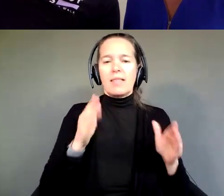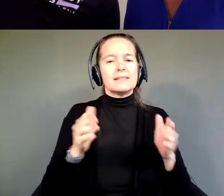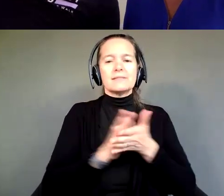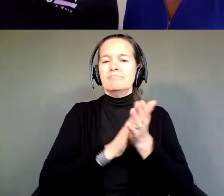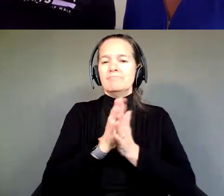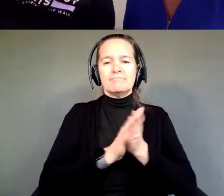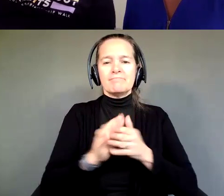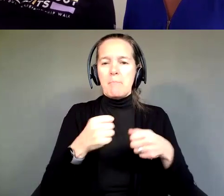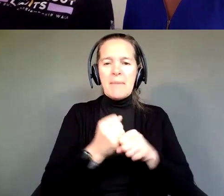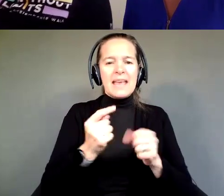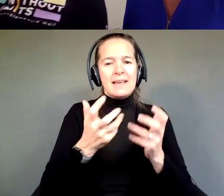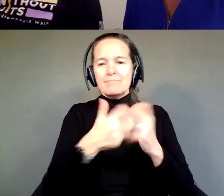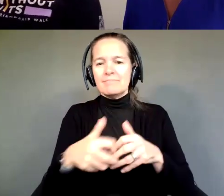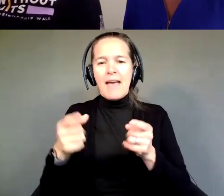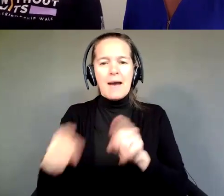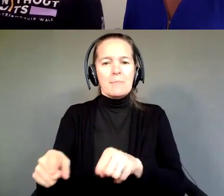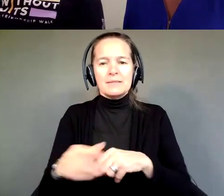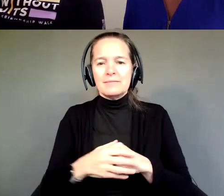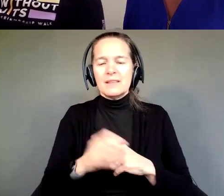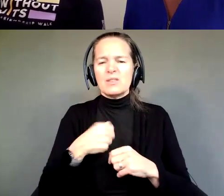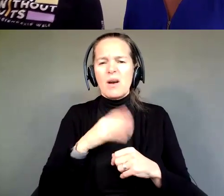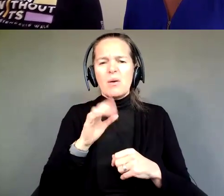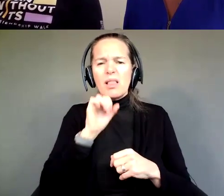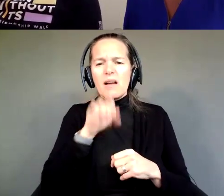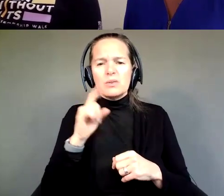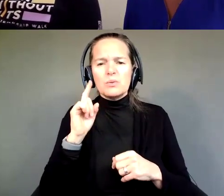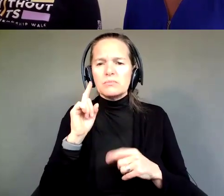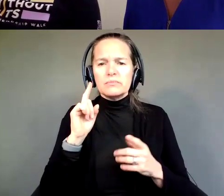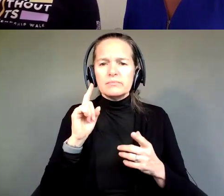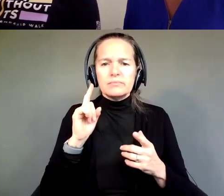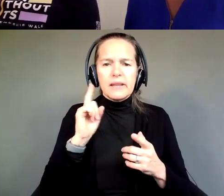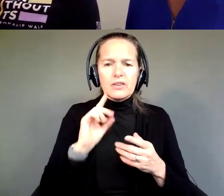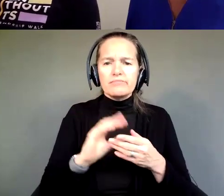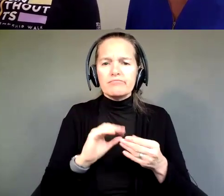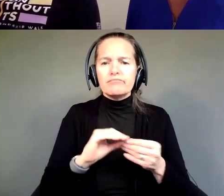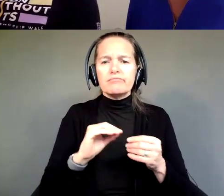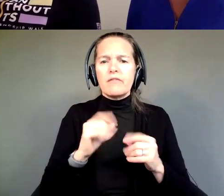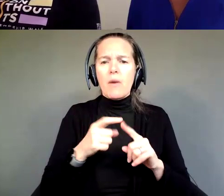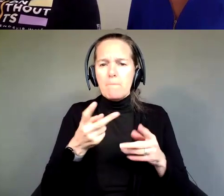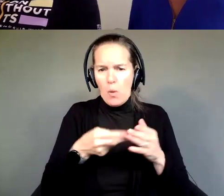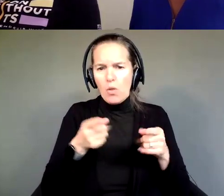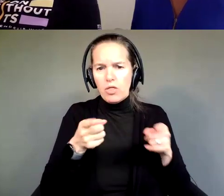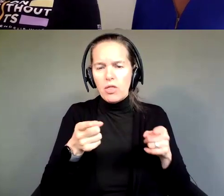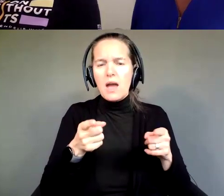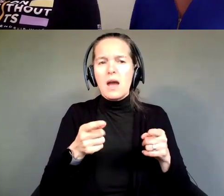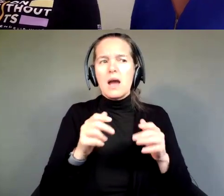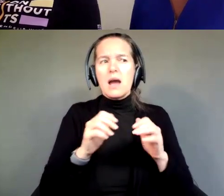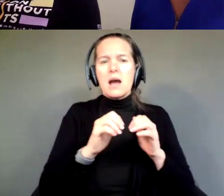So, I would love to hear from both of you, if you could share how you use Supported Decision